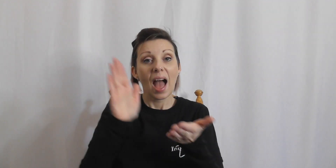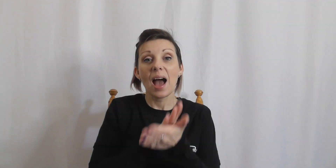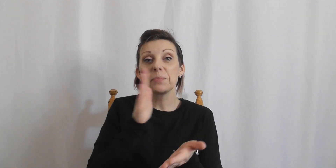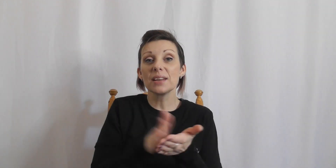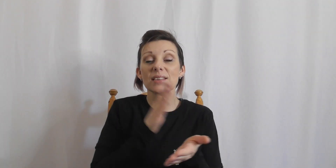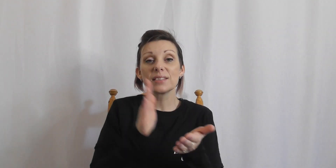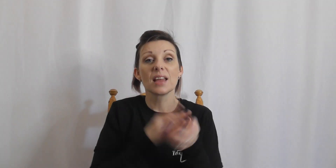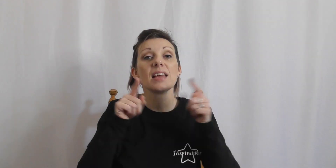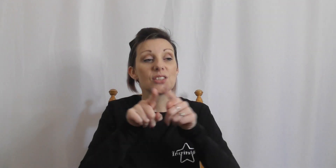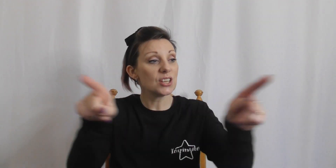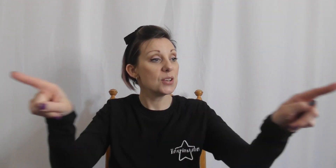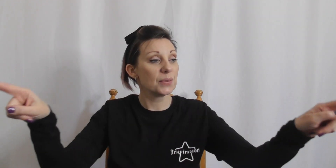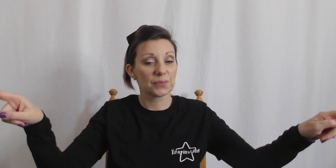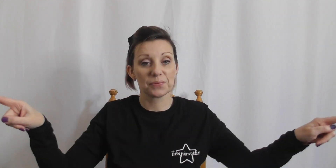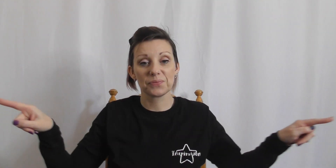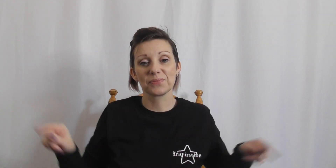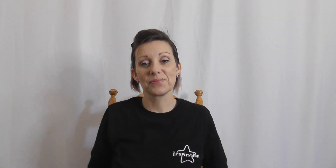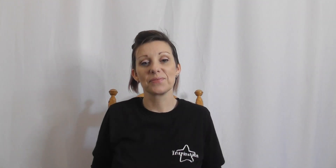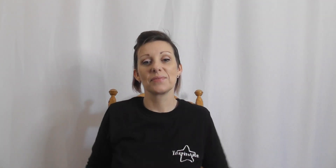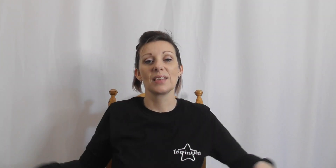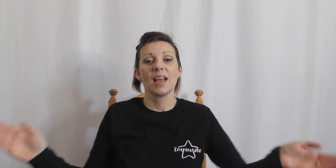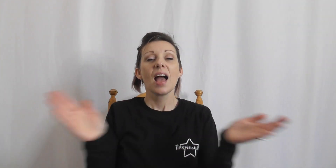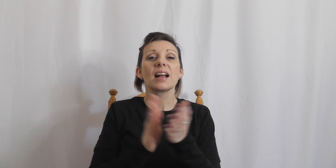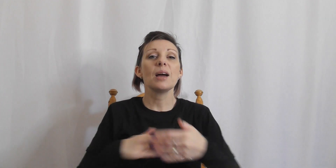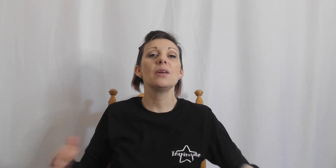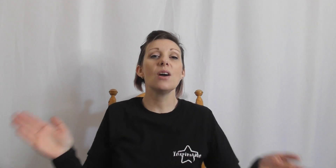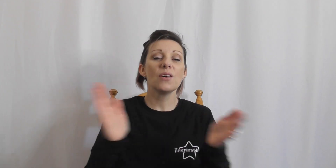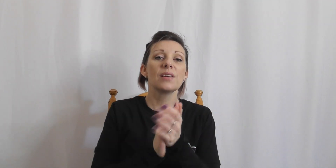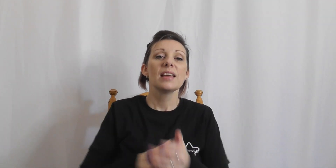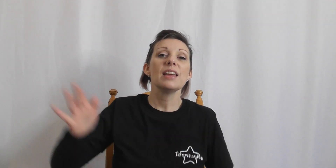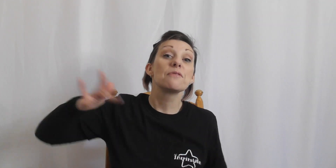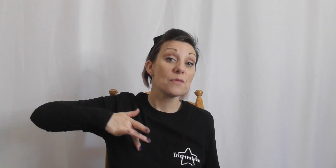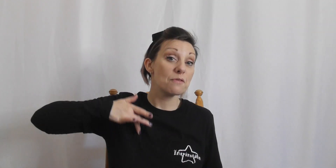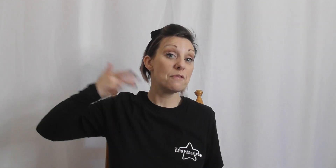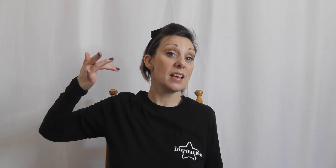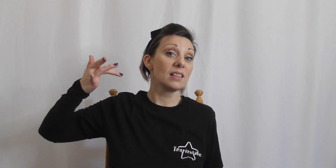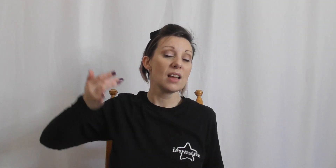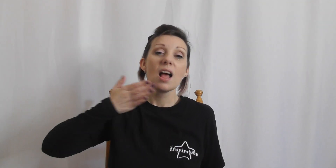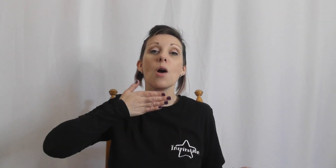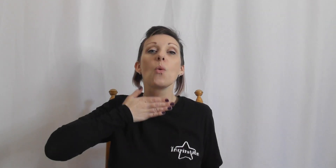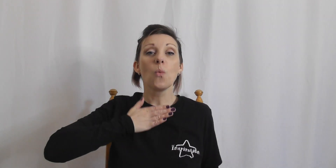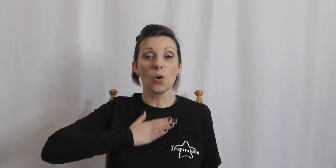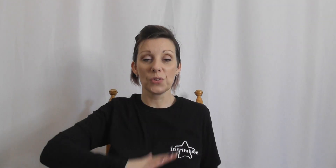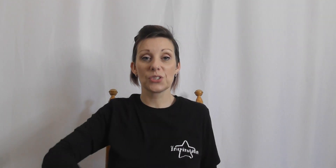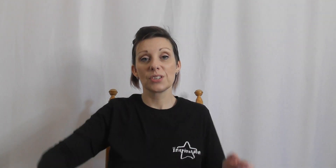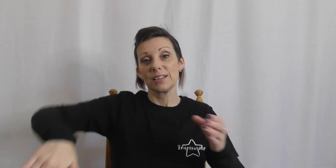happiness to you Clap along feel want